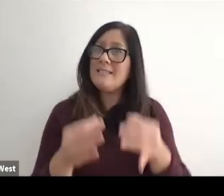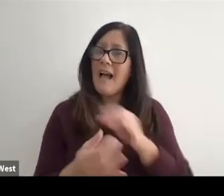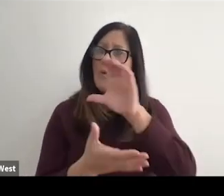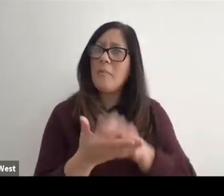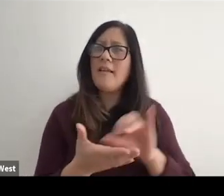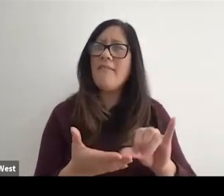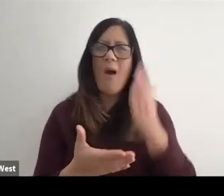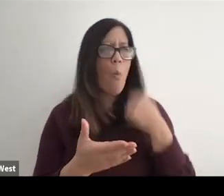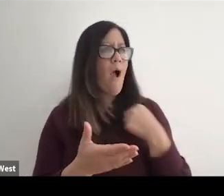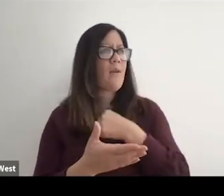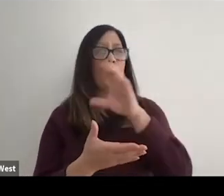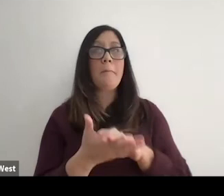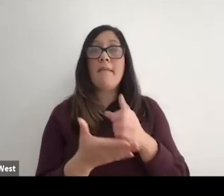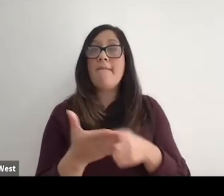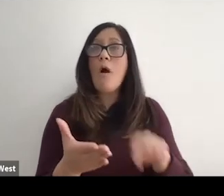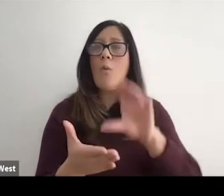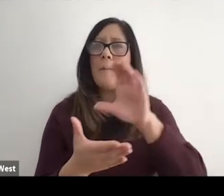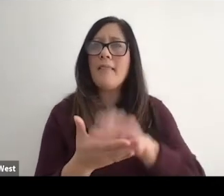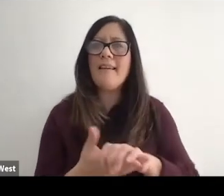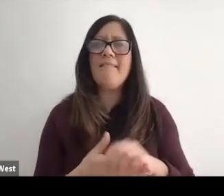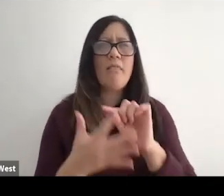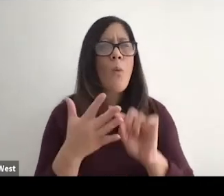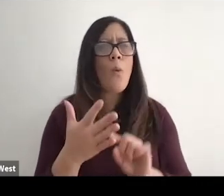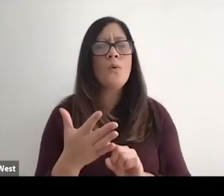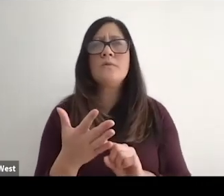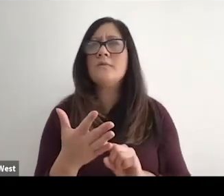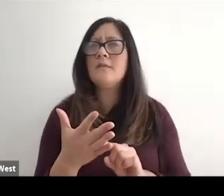Think about why we believe what we believe. Those are the greatest questions